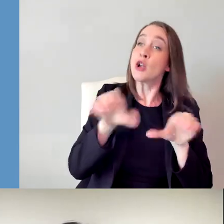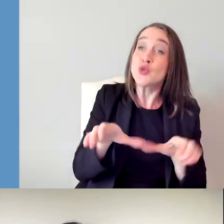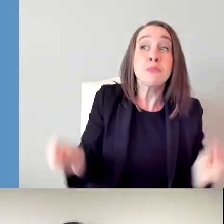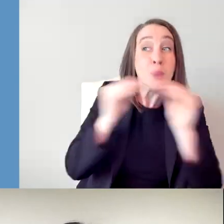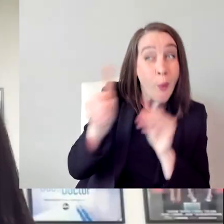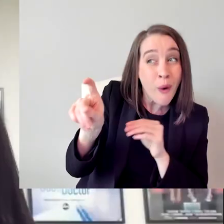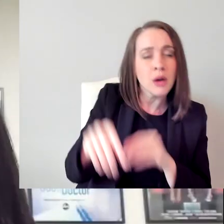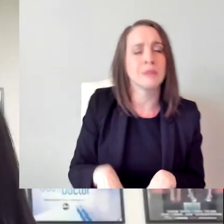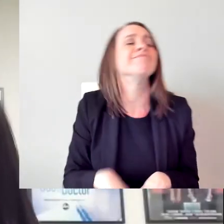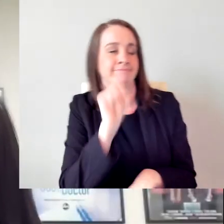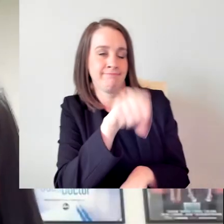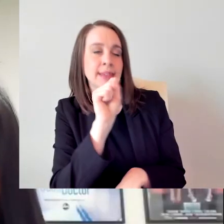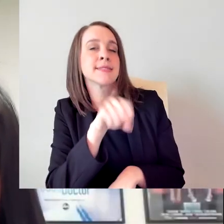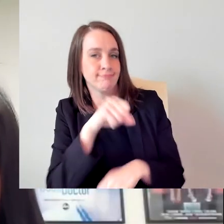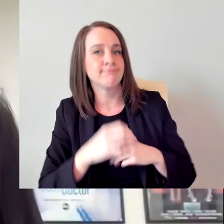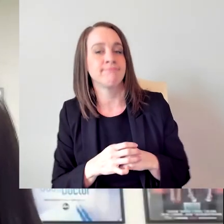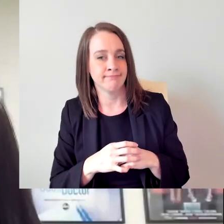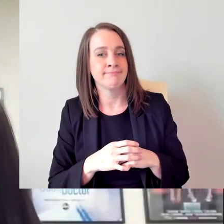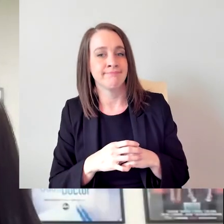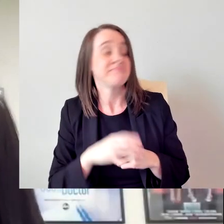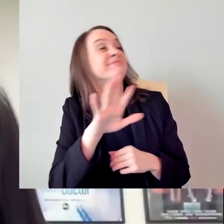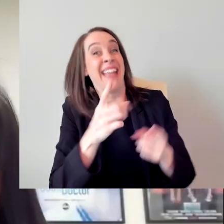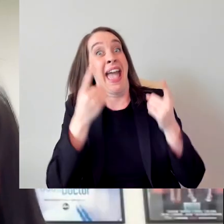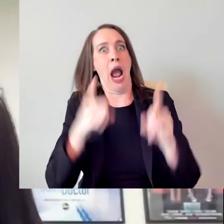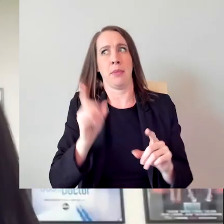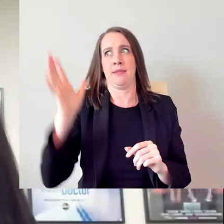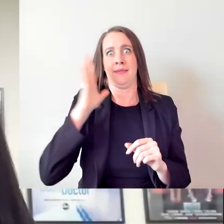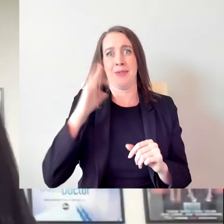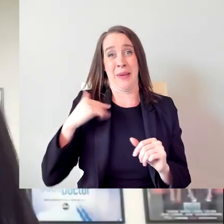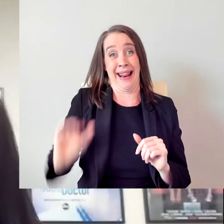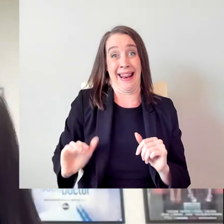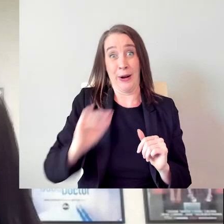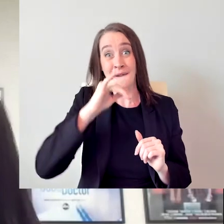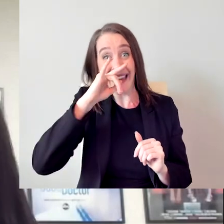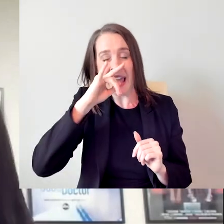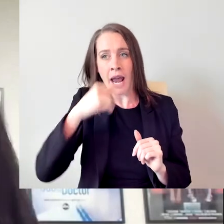So I was bitten by the visual effects bug at a very young age.